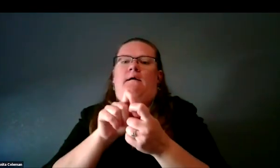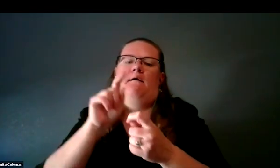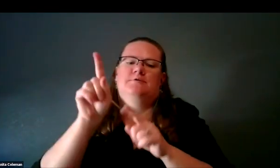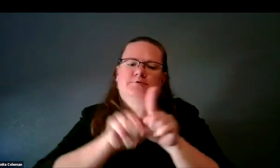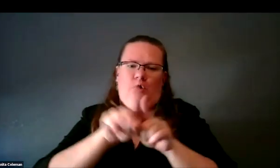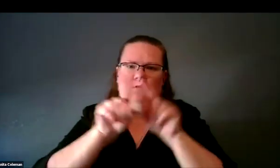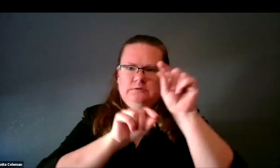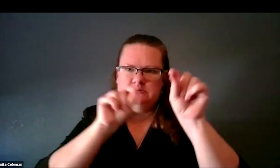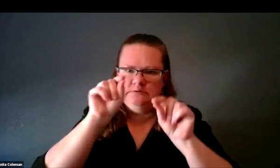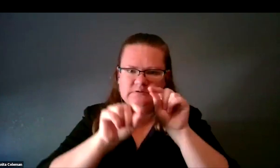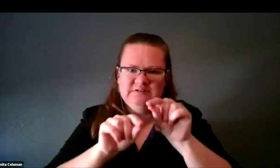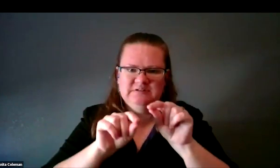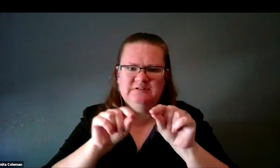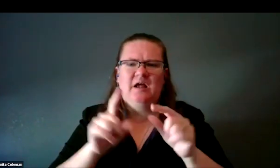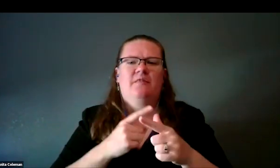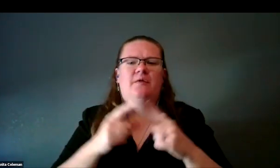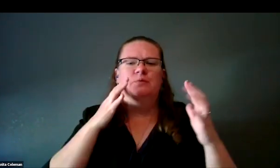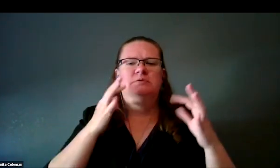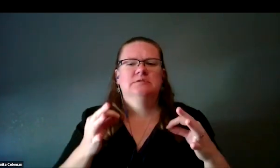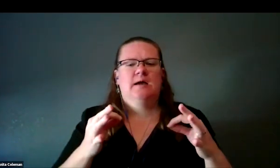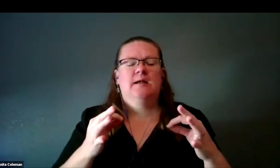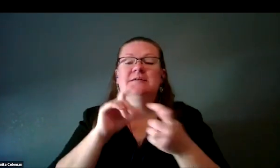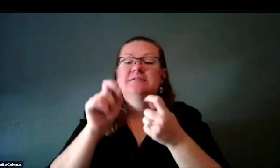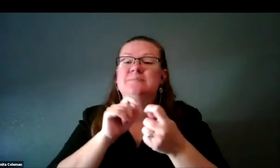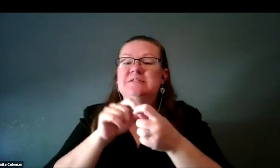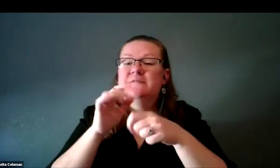and then we decided to assign specific textures